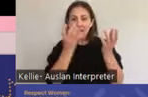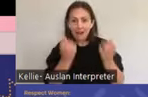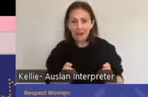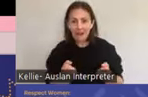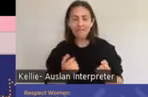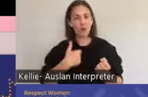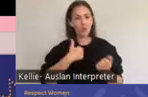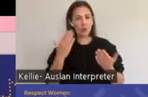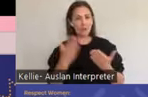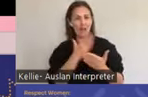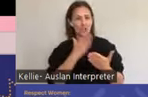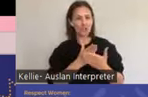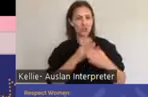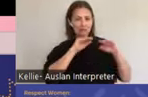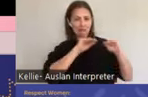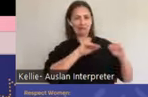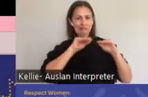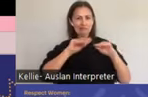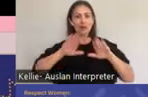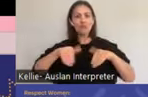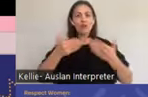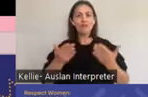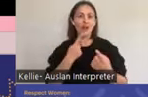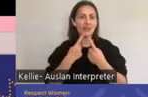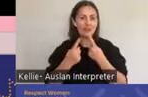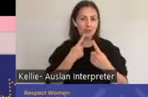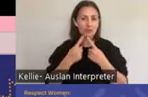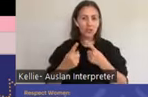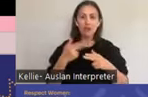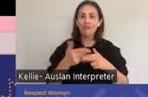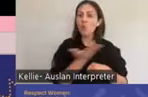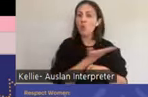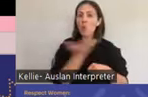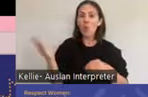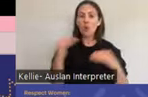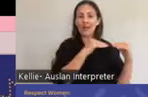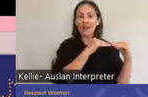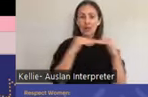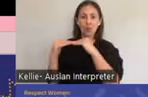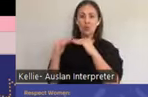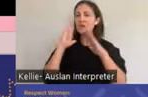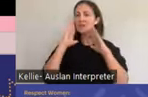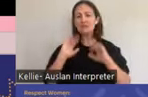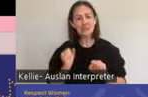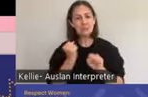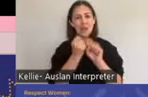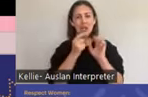such as gender, race, religion, socio-economic class, sexual orientation and disability.